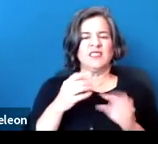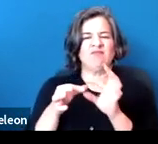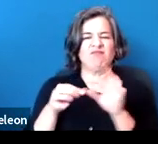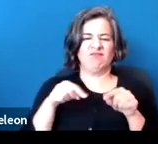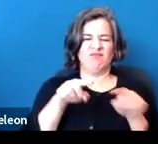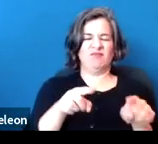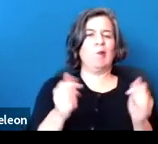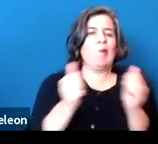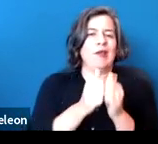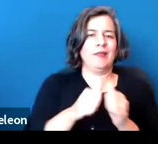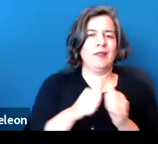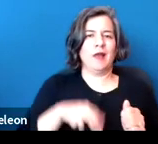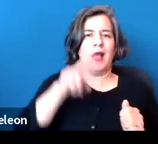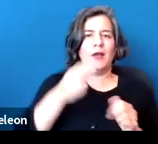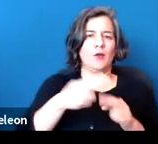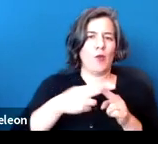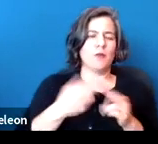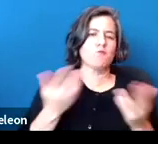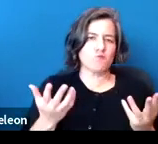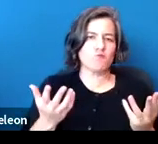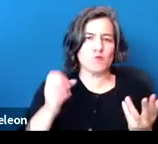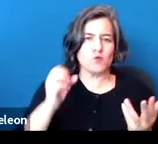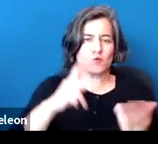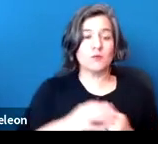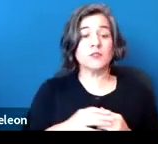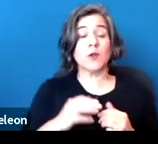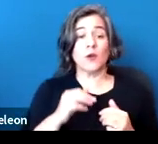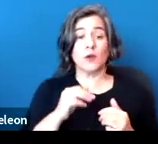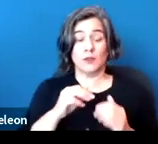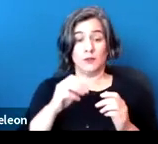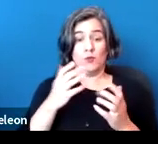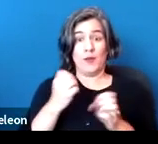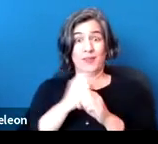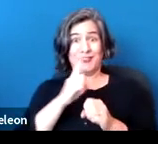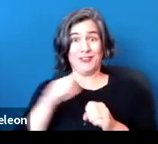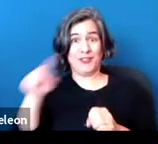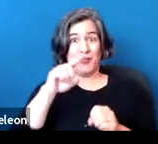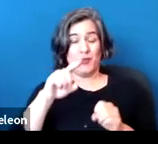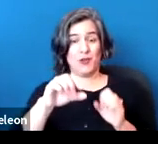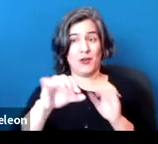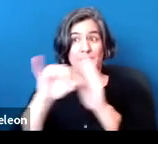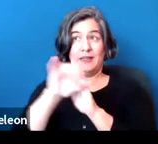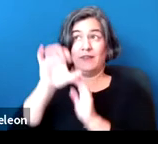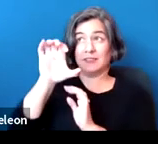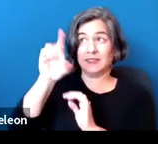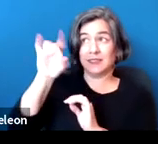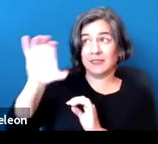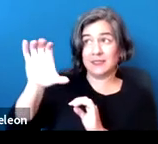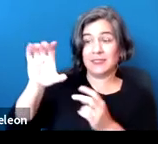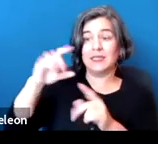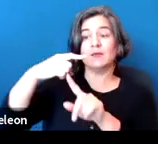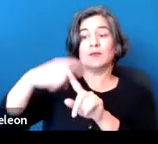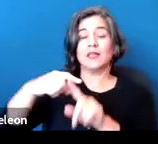So again, you want to make sure that you're not only identifying CDC or risk factor categories,